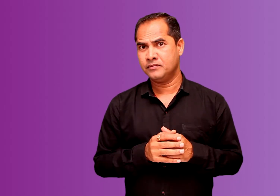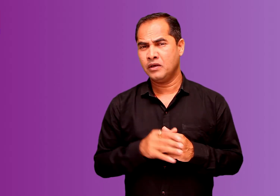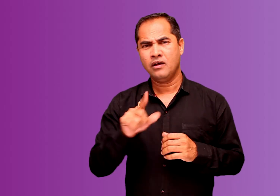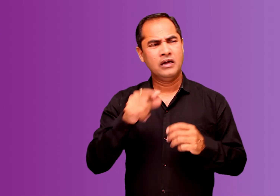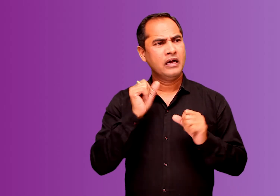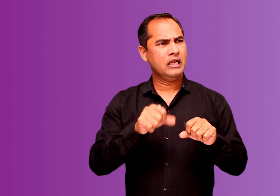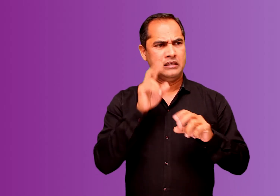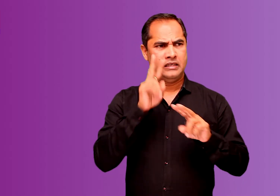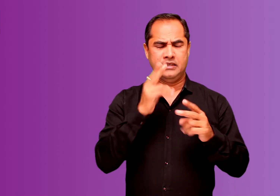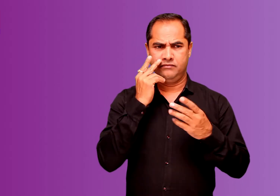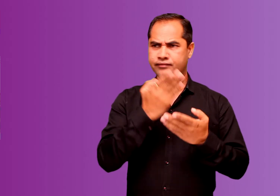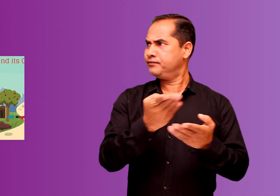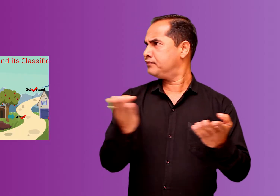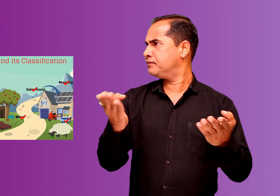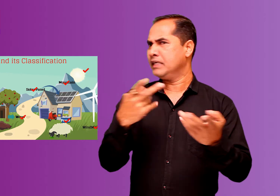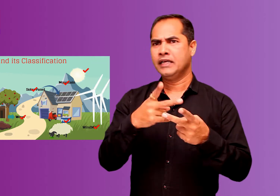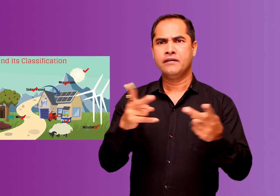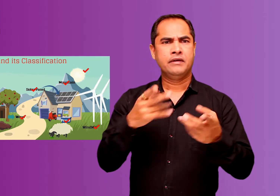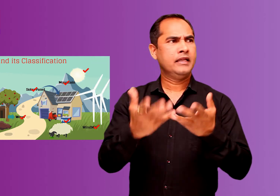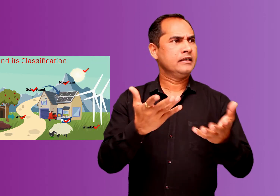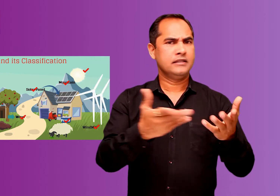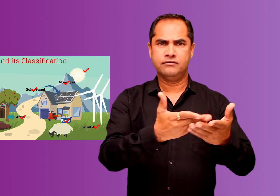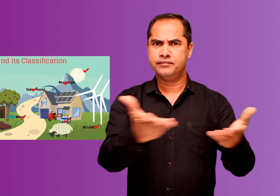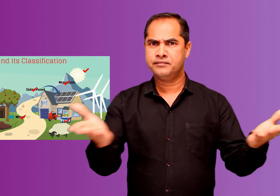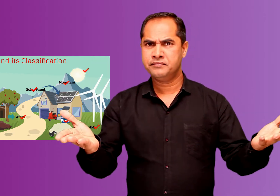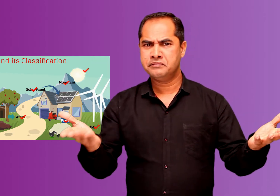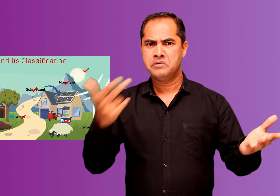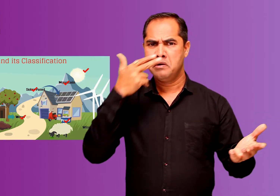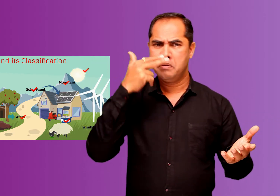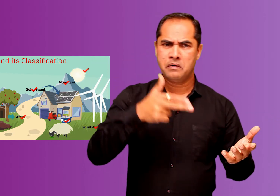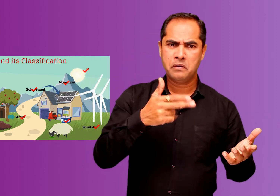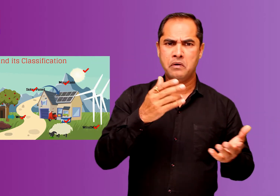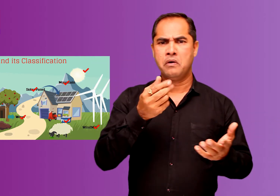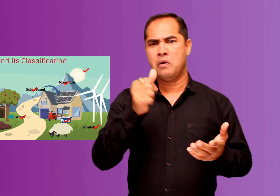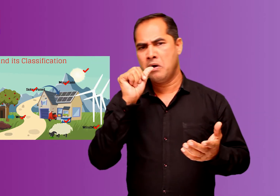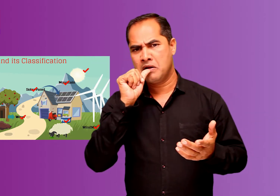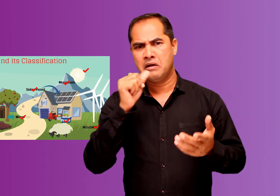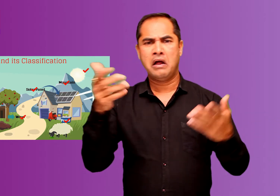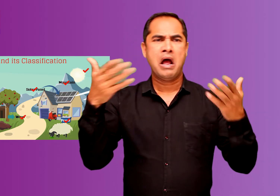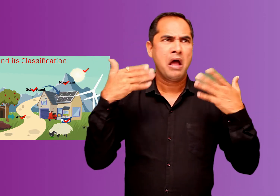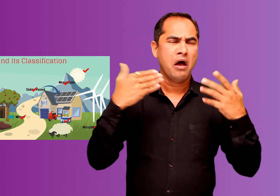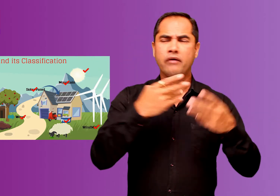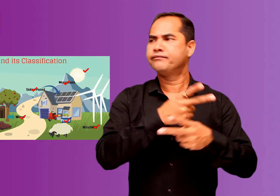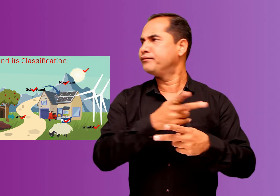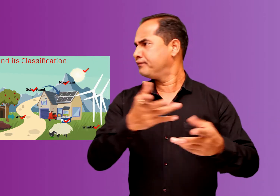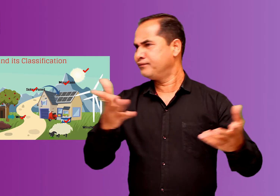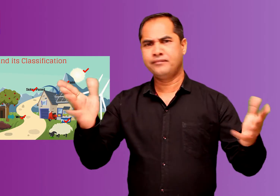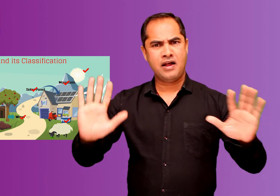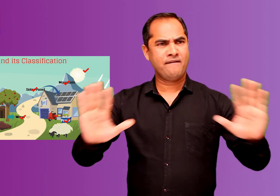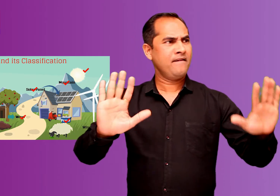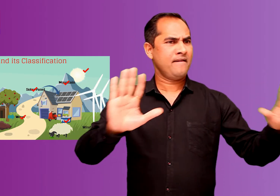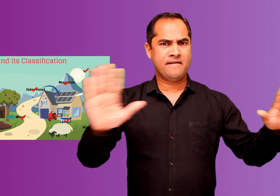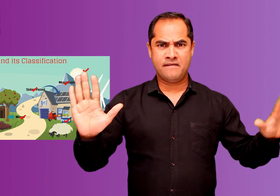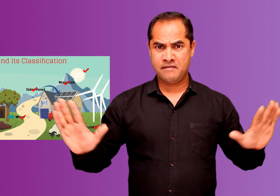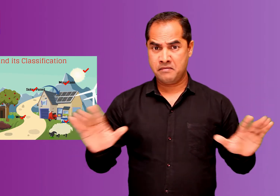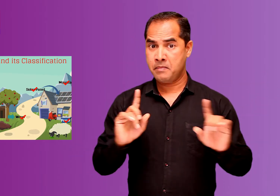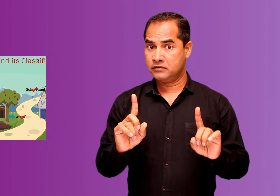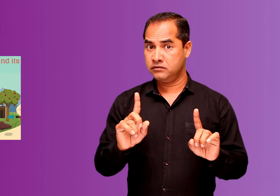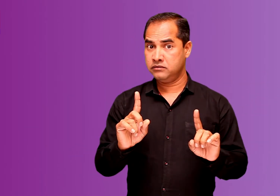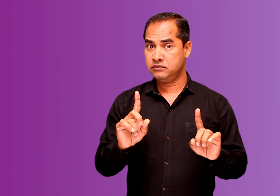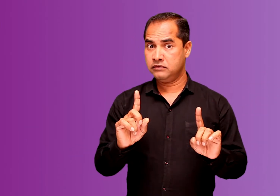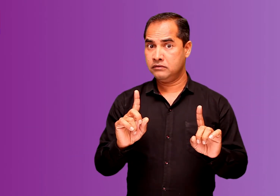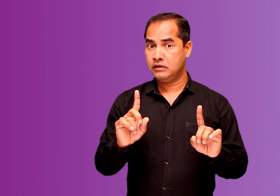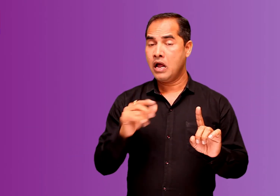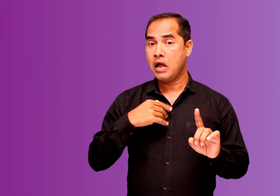Everything that is available in our environment such as petrol, water, air - all these things which are available to us,